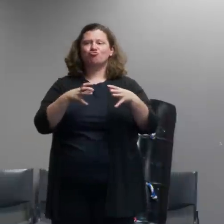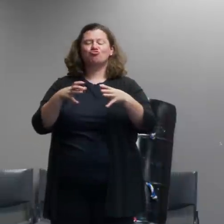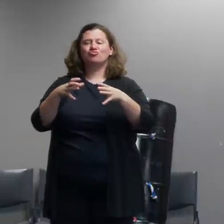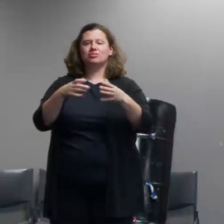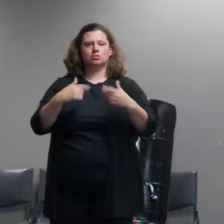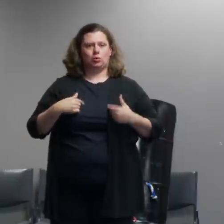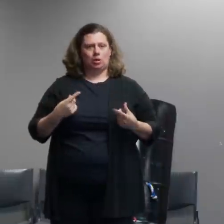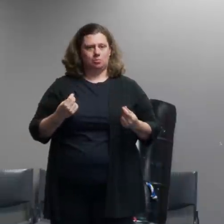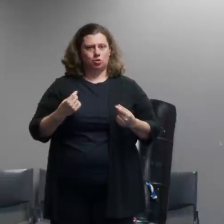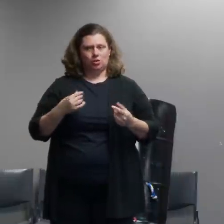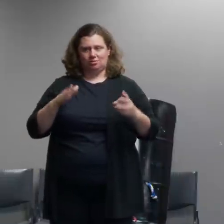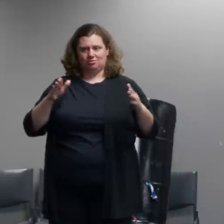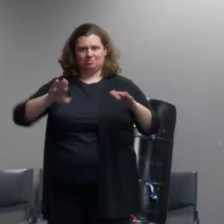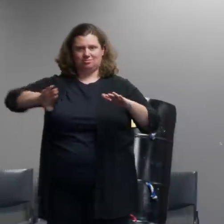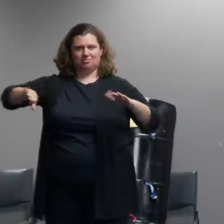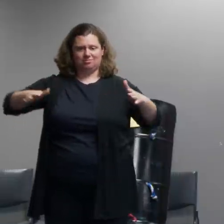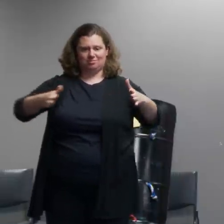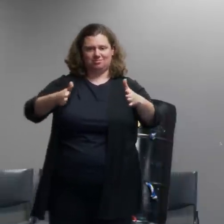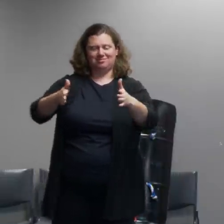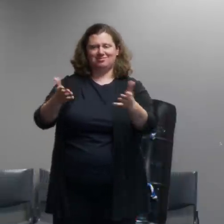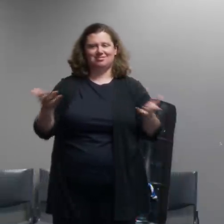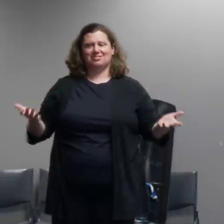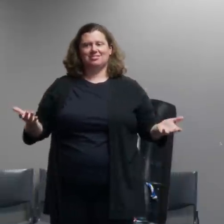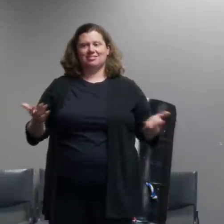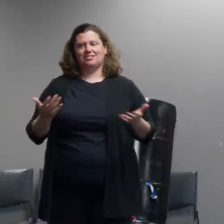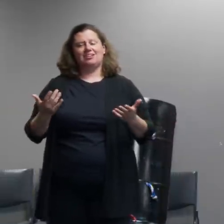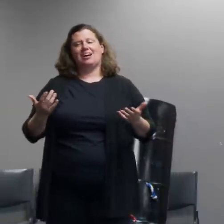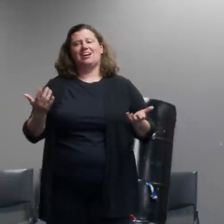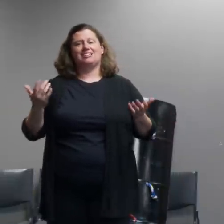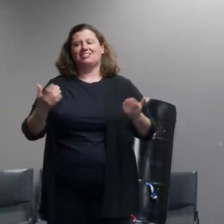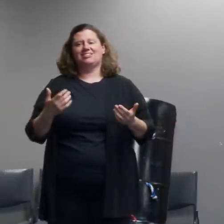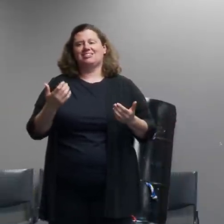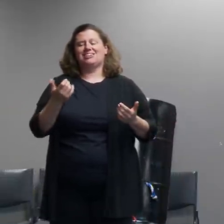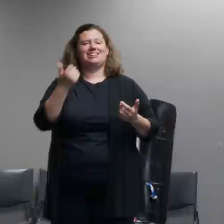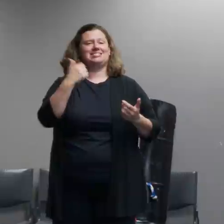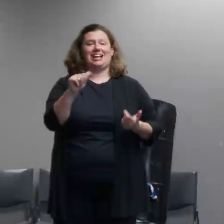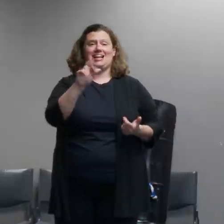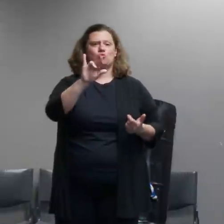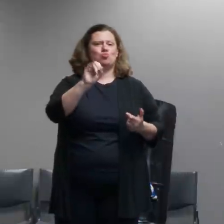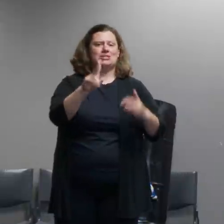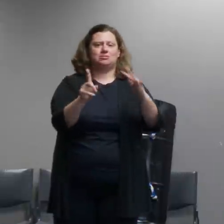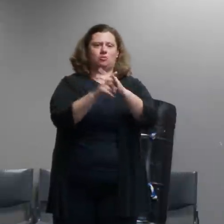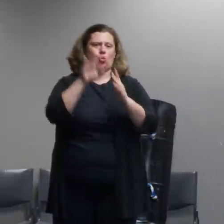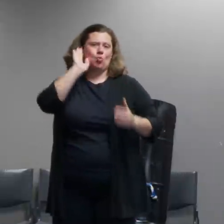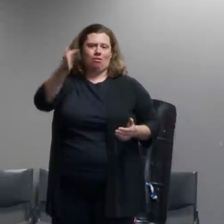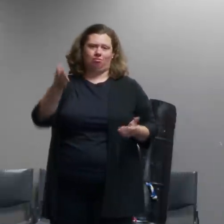with the any risks associated with what you need to